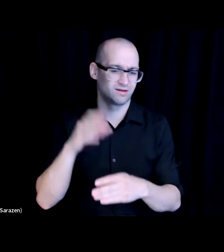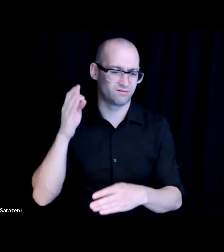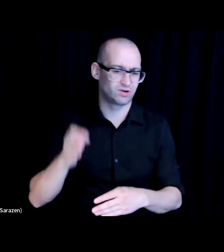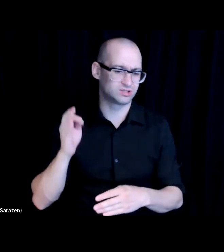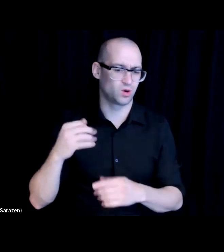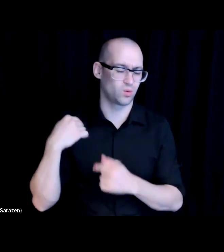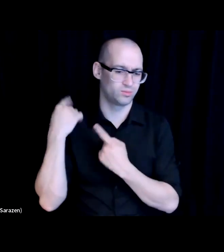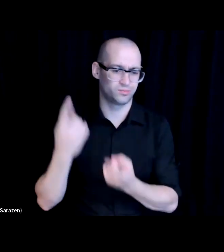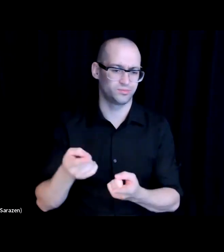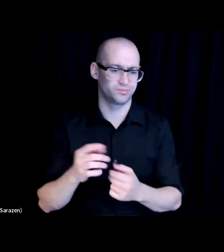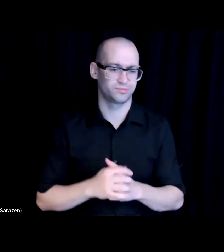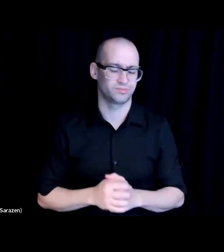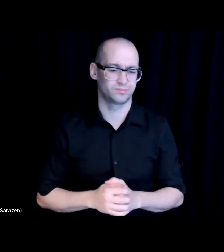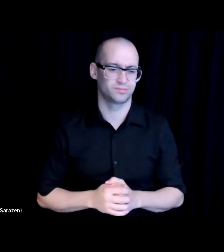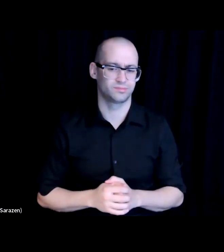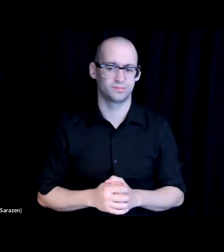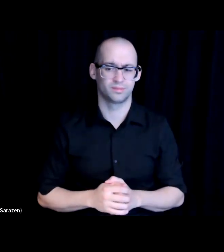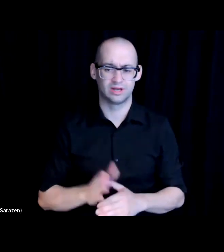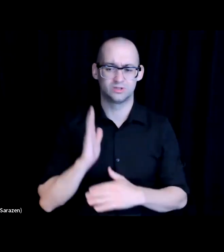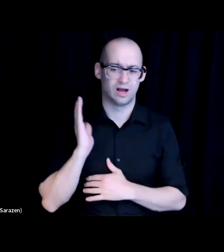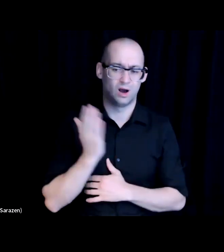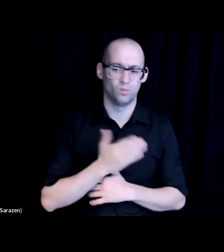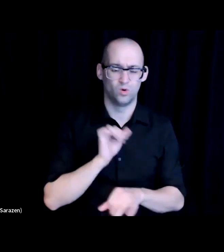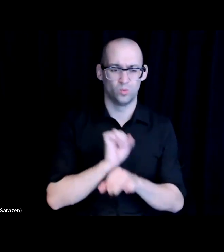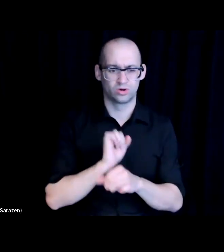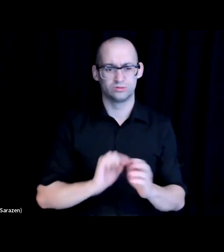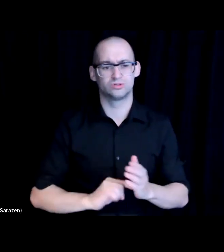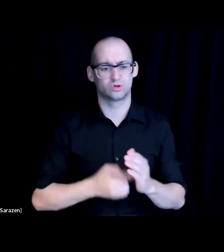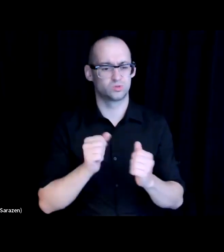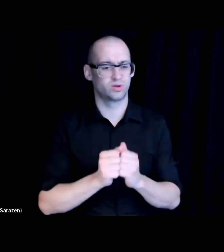So our work starts with technology solutions.